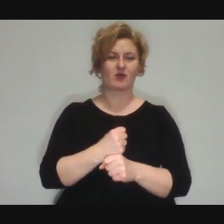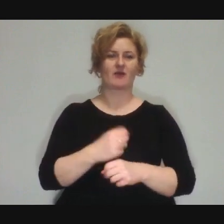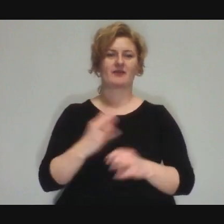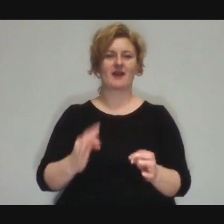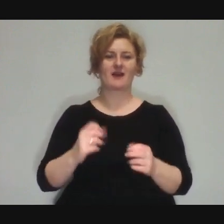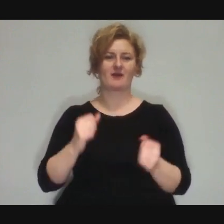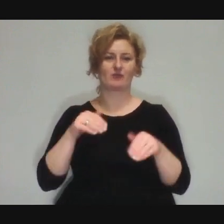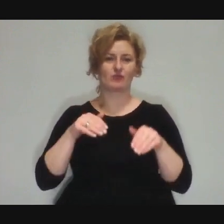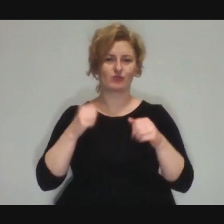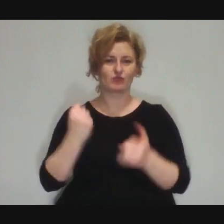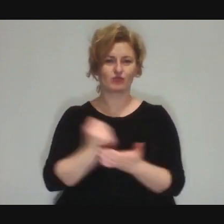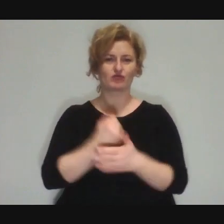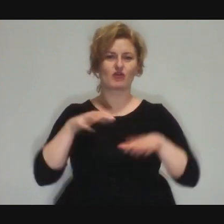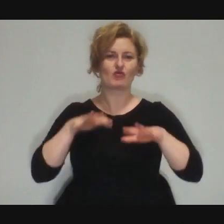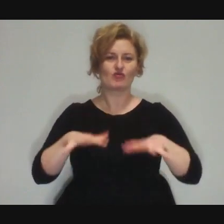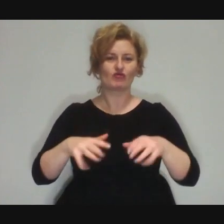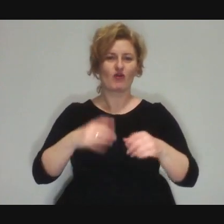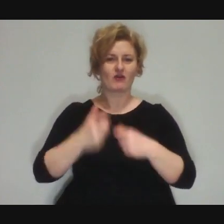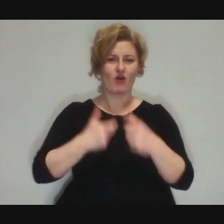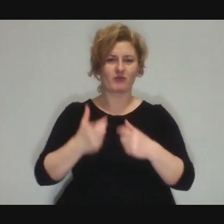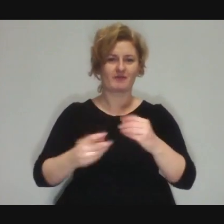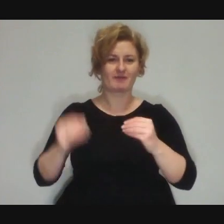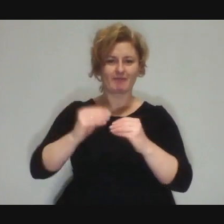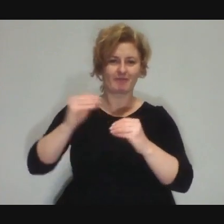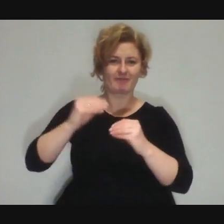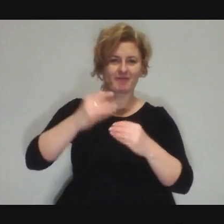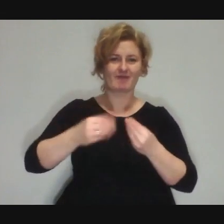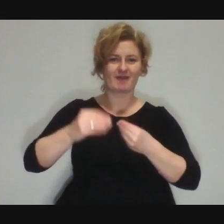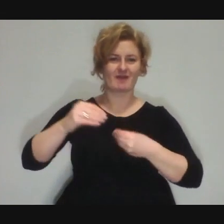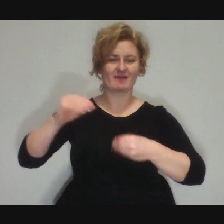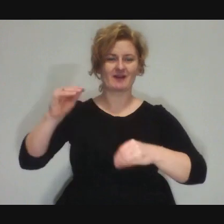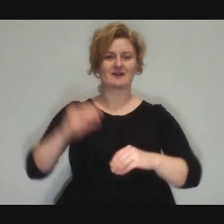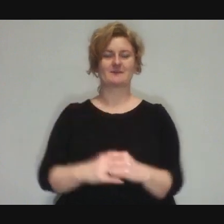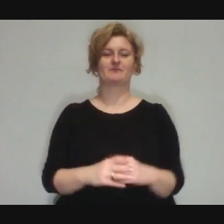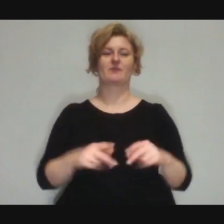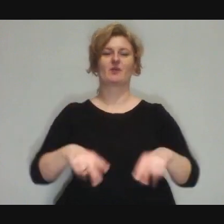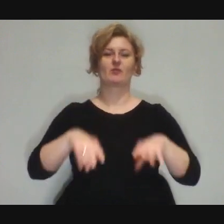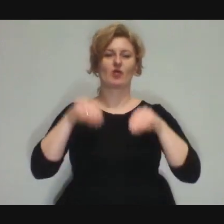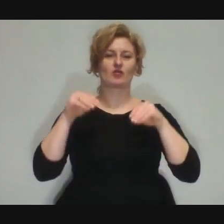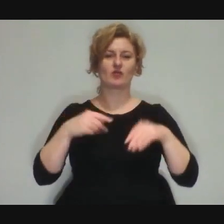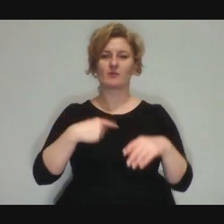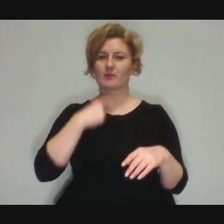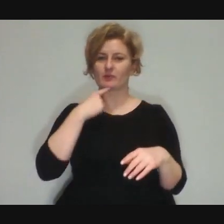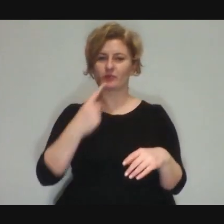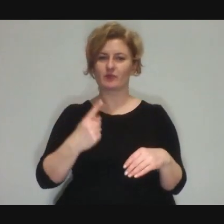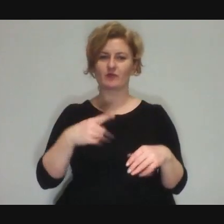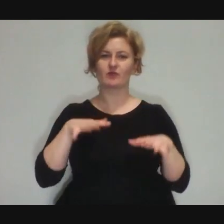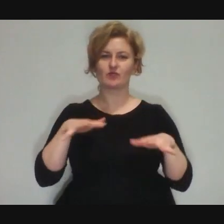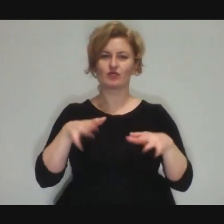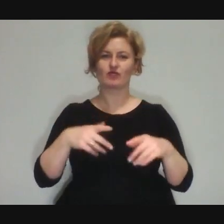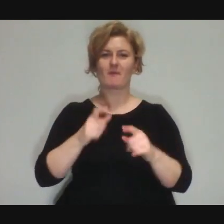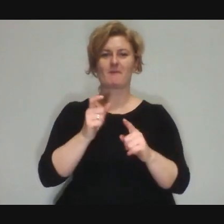although, to start with, maybe I will say that a lot of nice words have been said about me here.